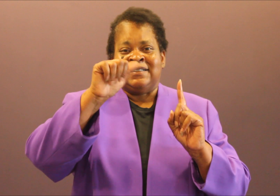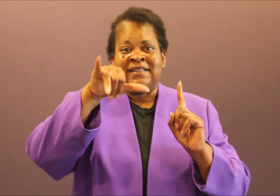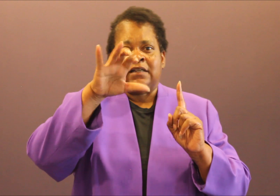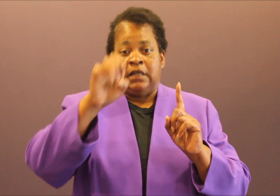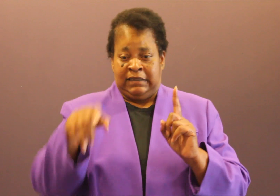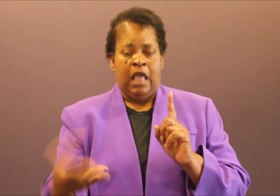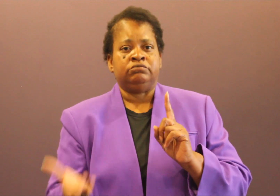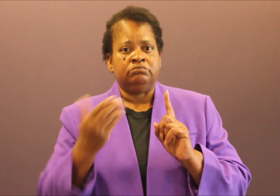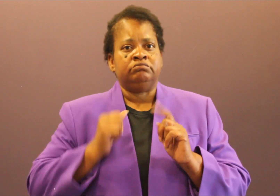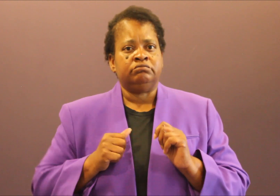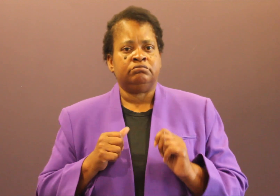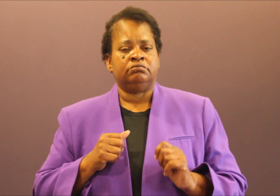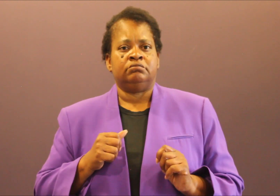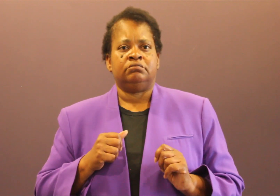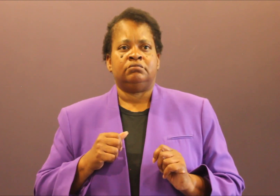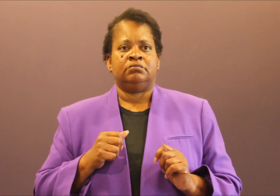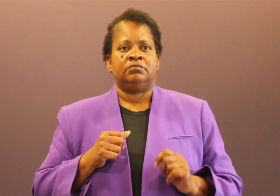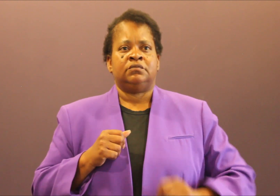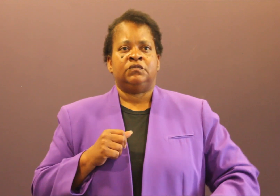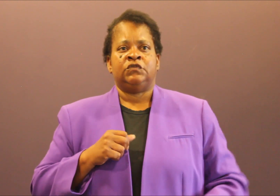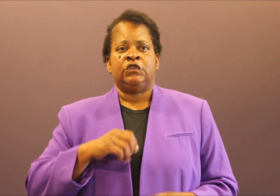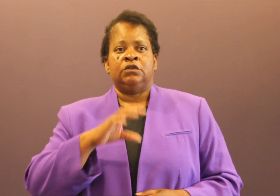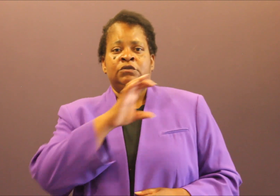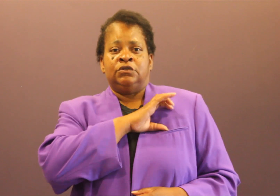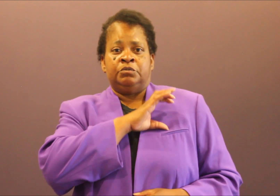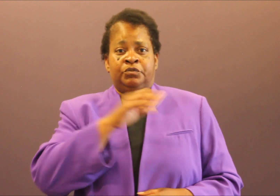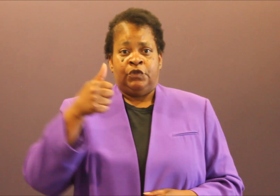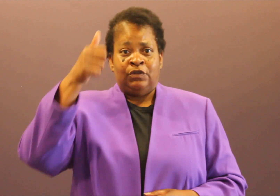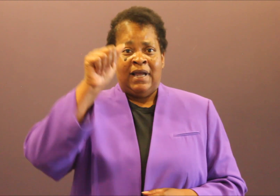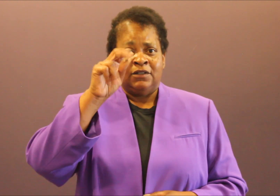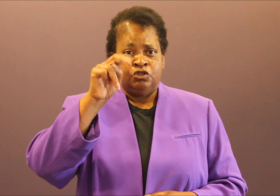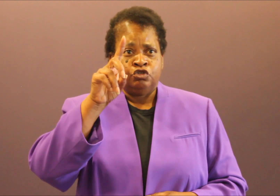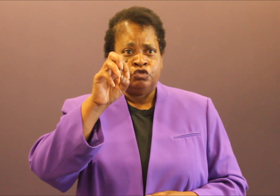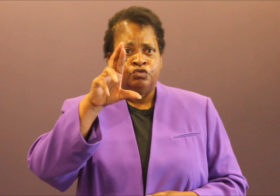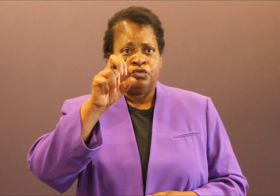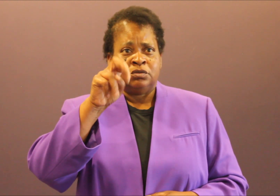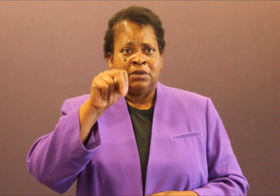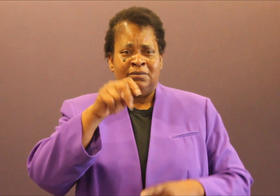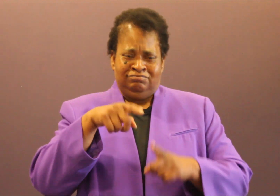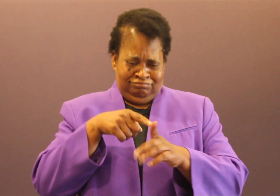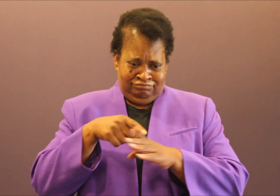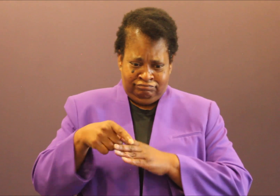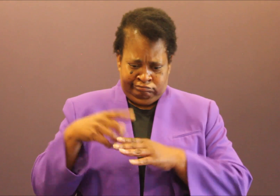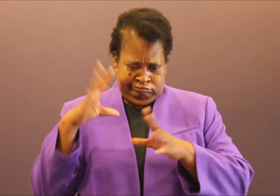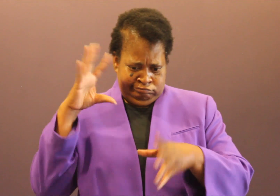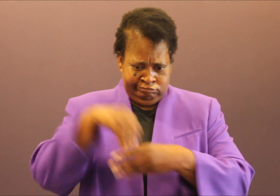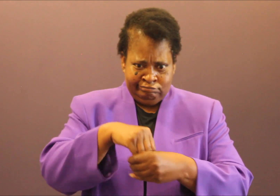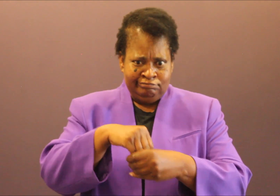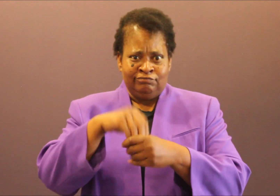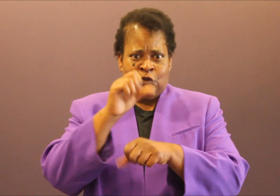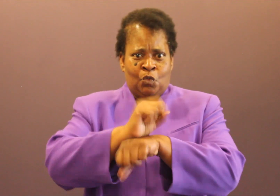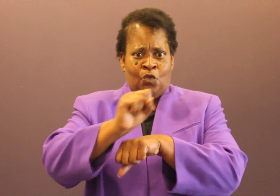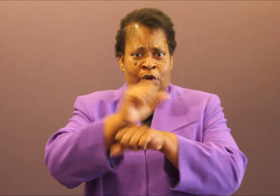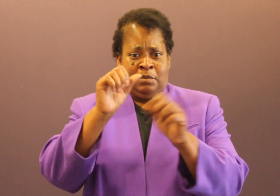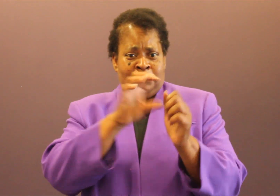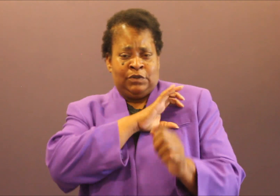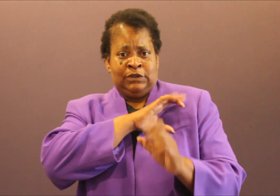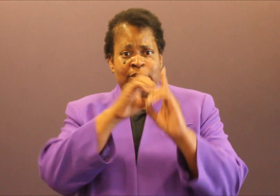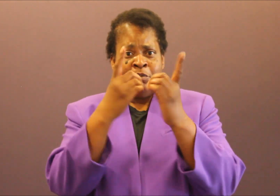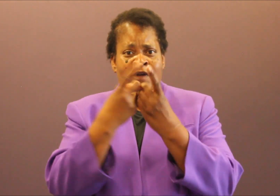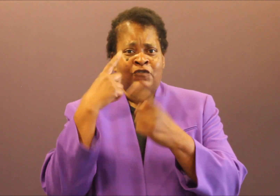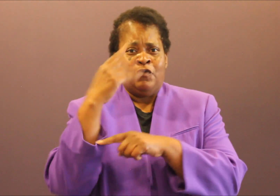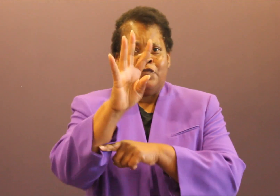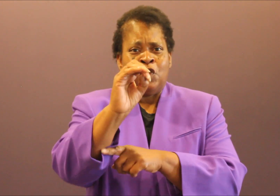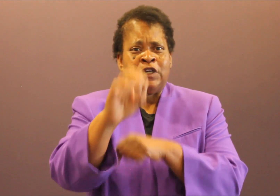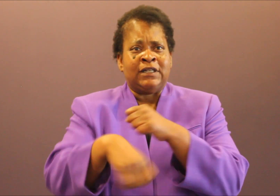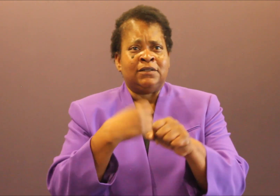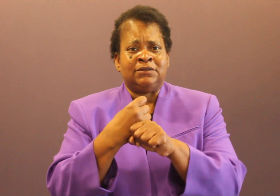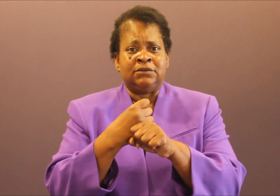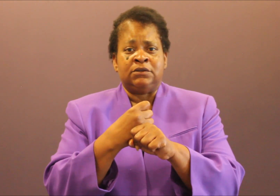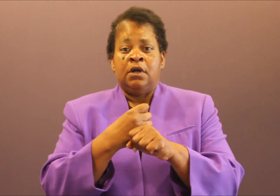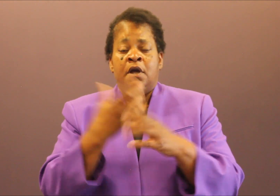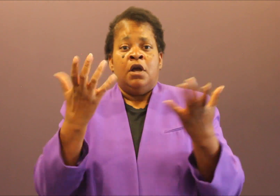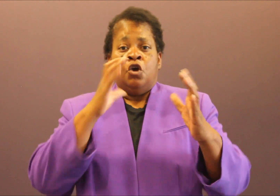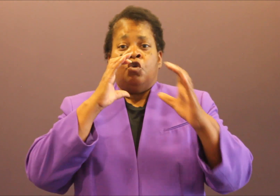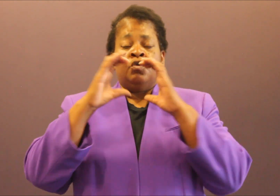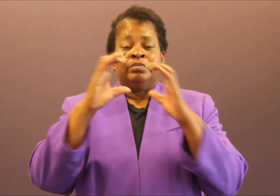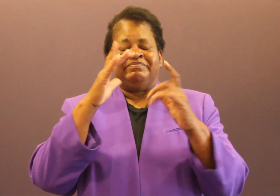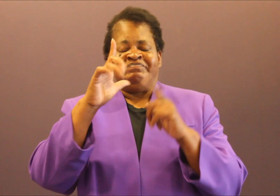for forty years. There's a total lack of trust. The community voted for community